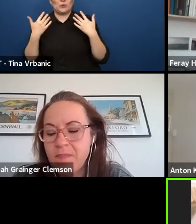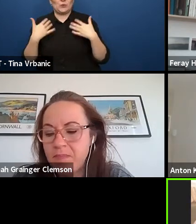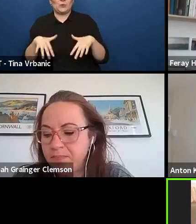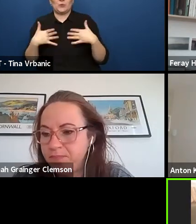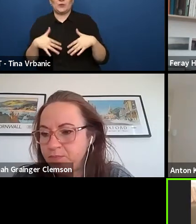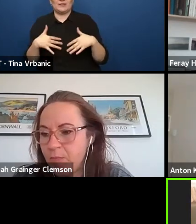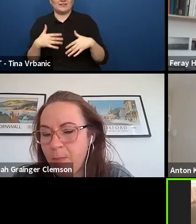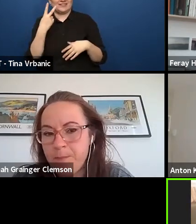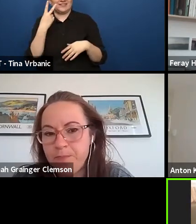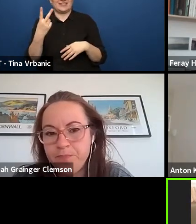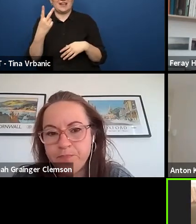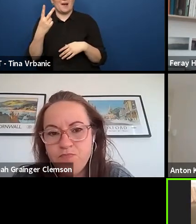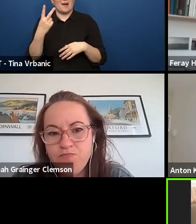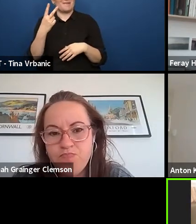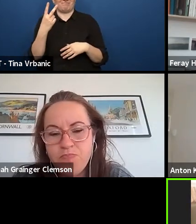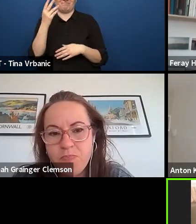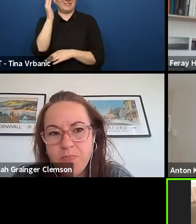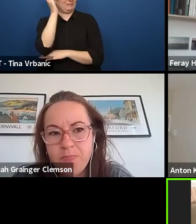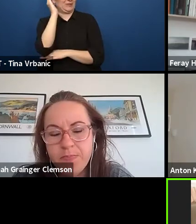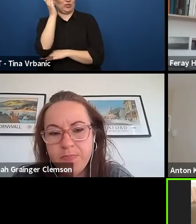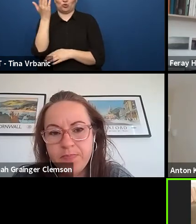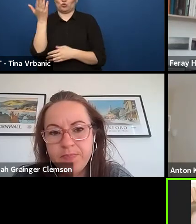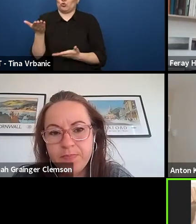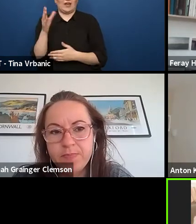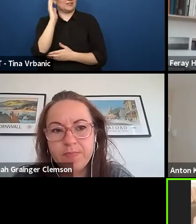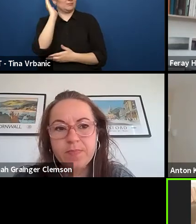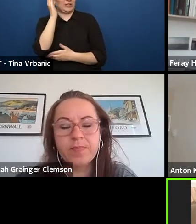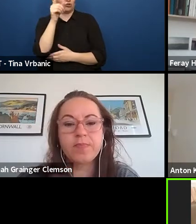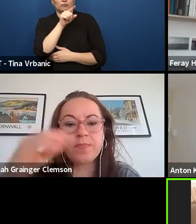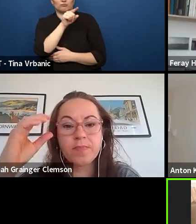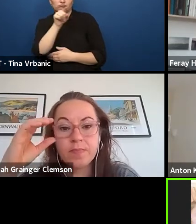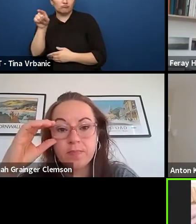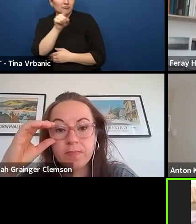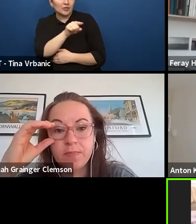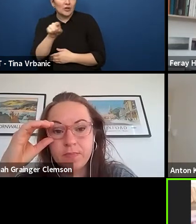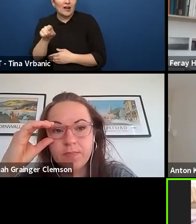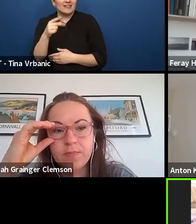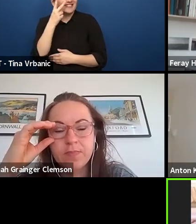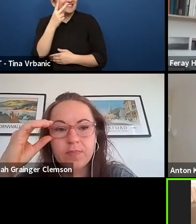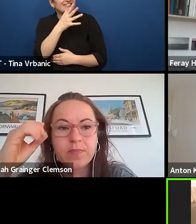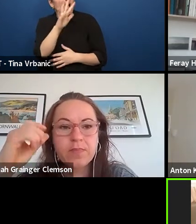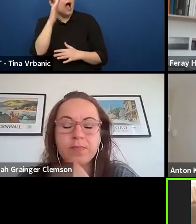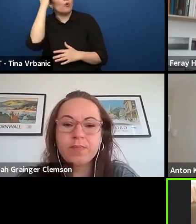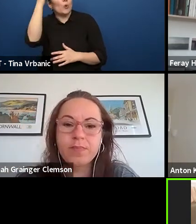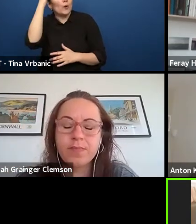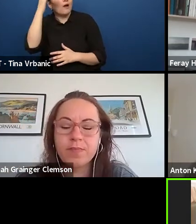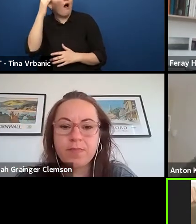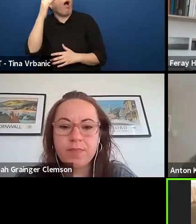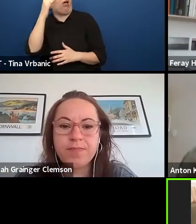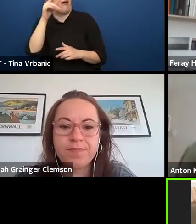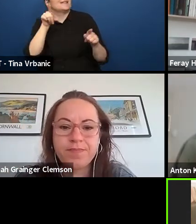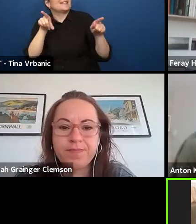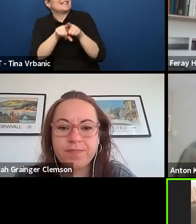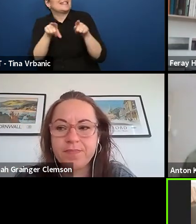that have been speaking before me because I really feel that we have a common dialogue, a common language,